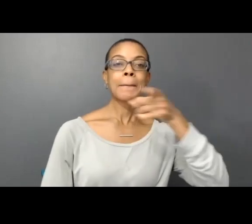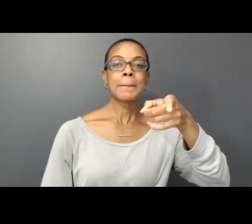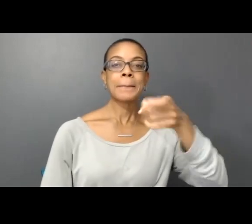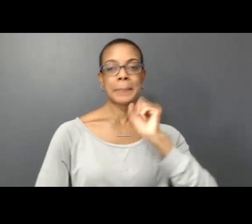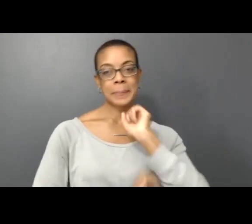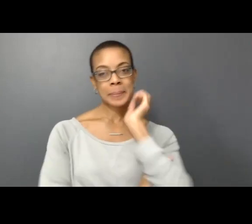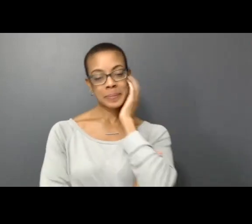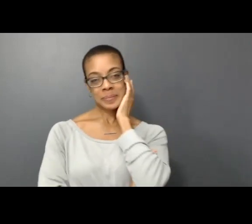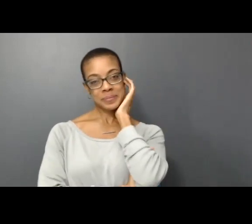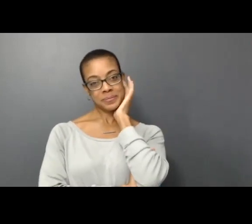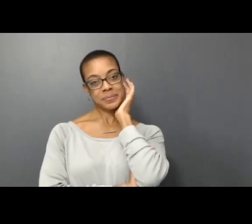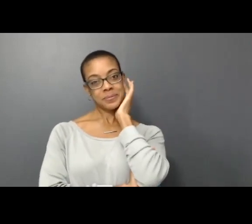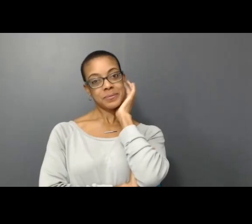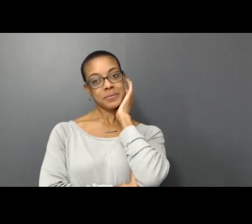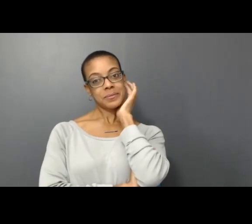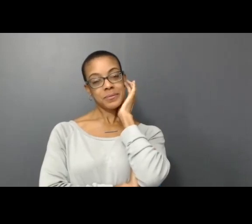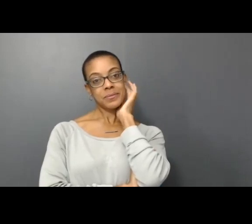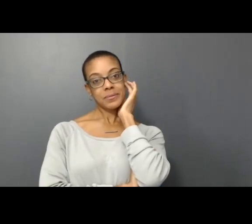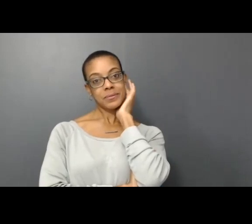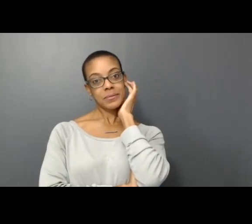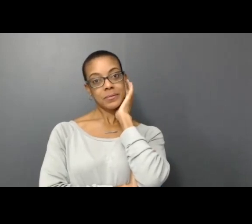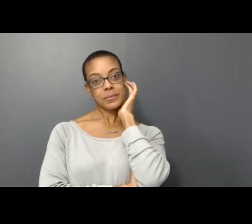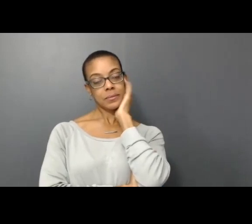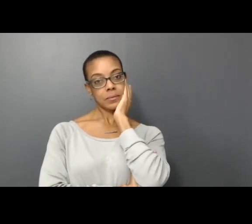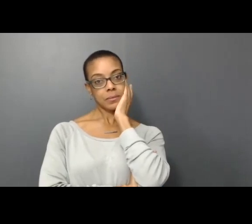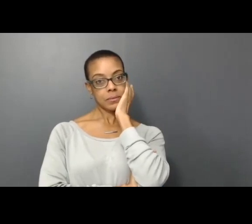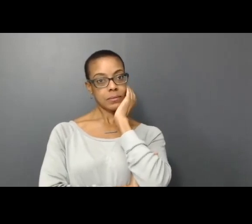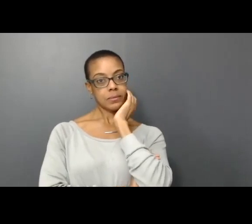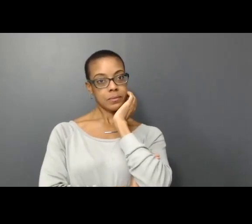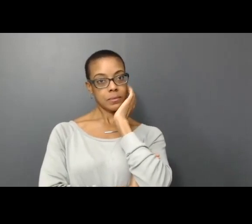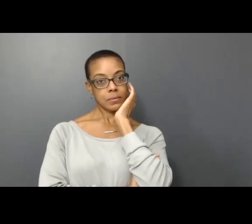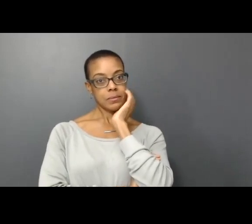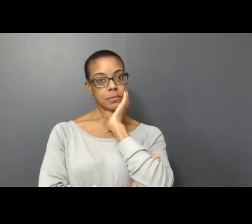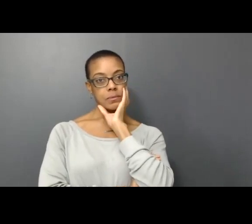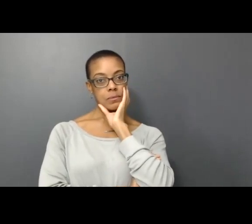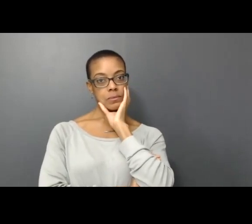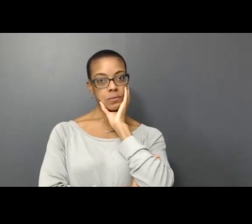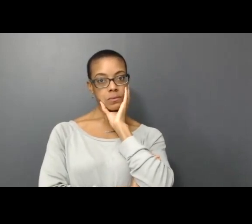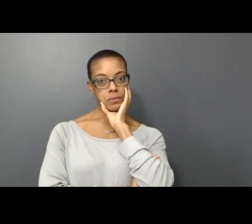You can see it depends on which direction you move, you can scroll the painting through